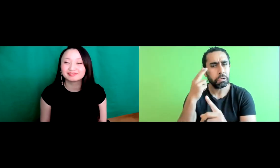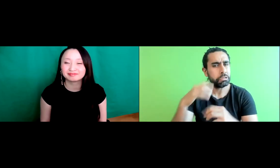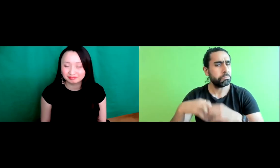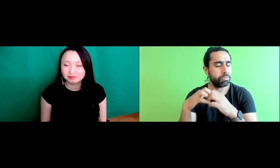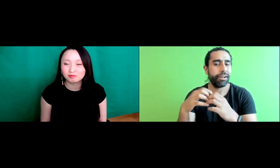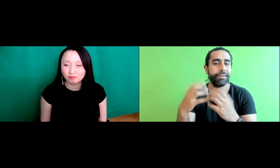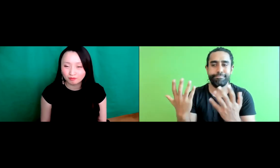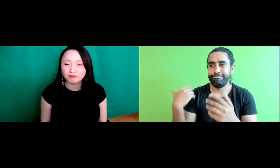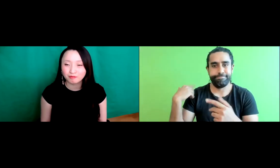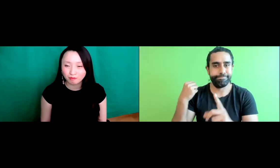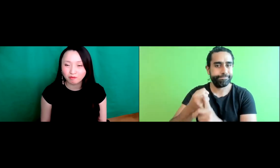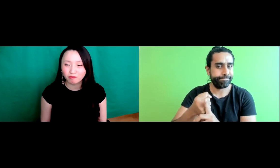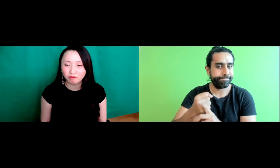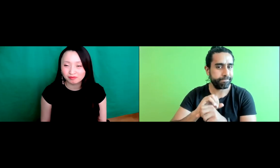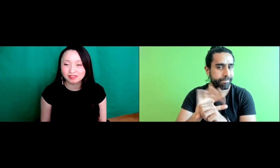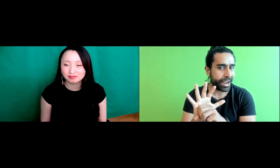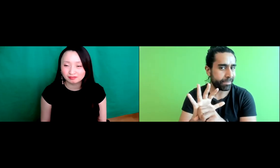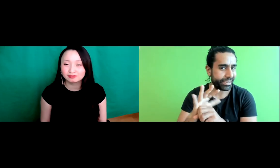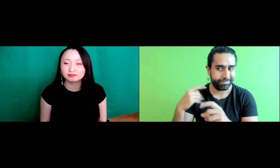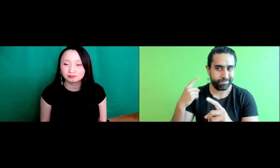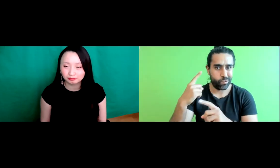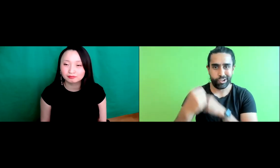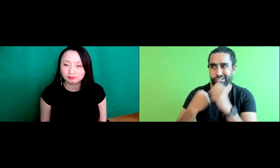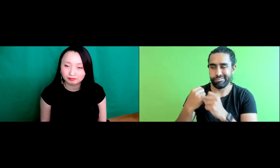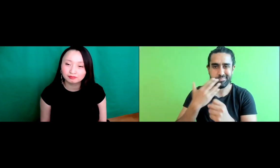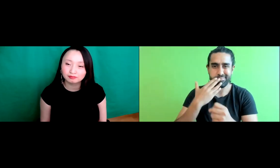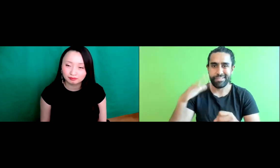Indian sign language connection and the reason why we've done that is due